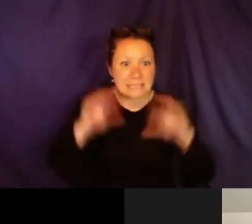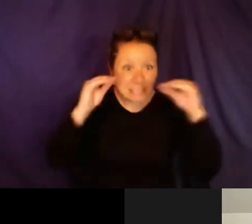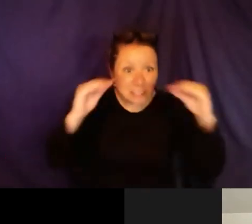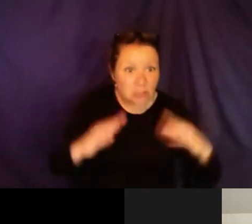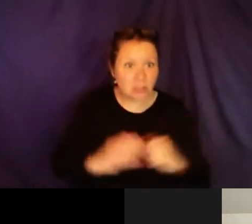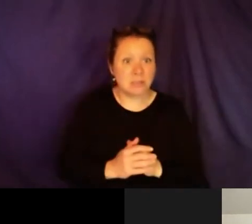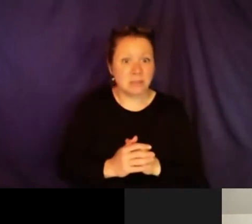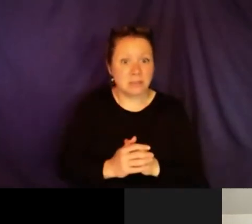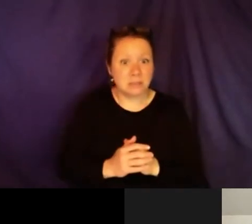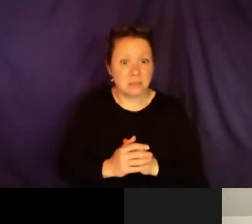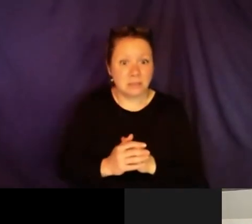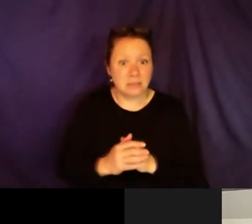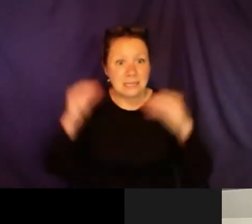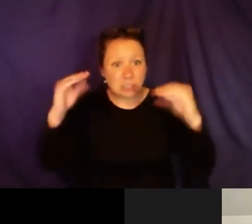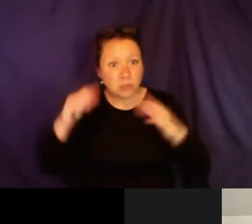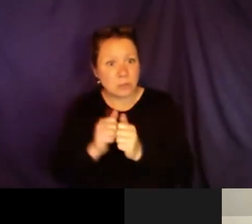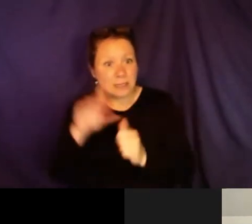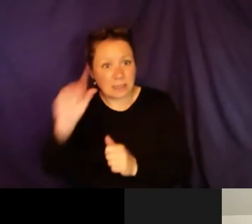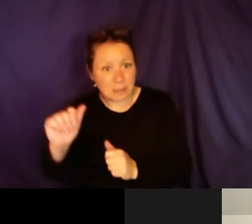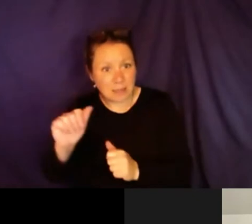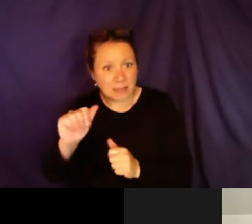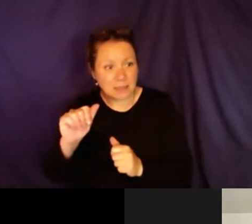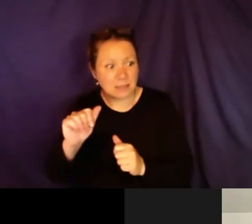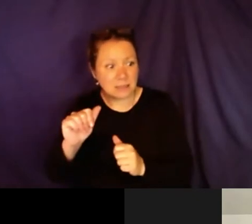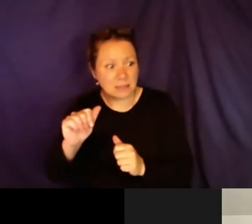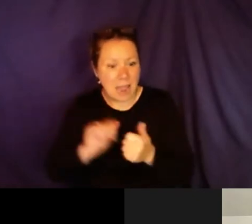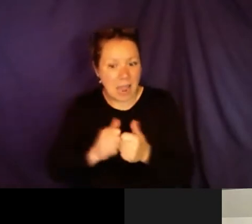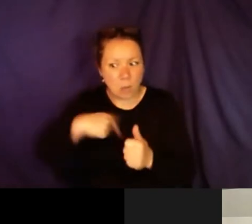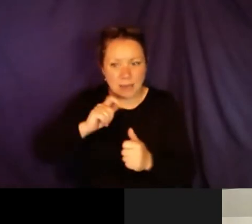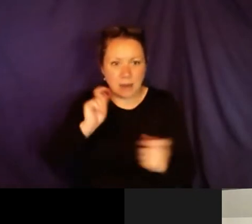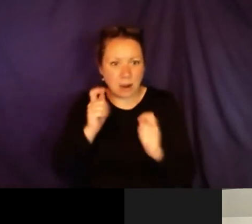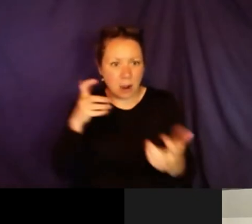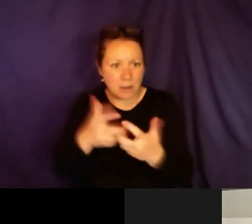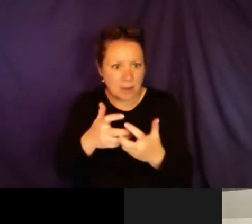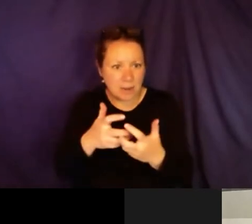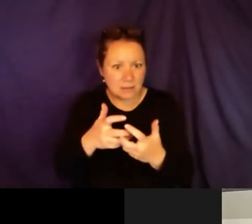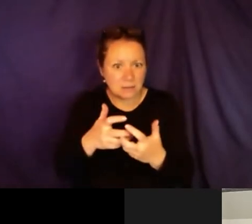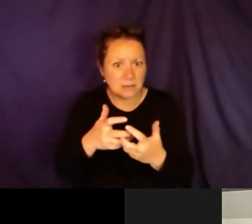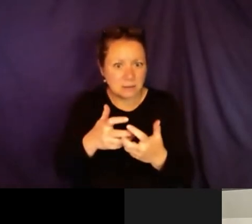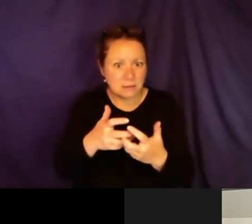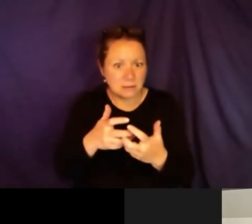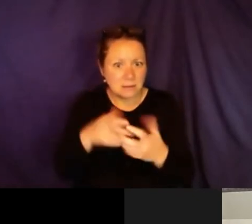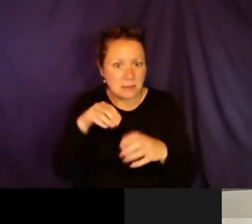out ways to help students, children, teachers,